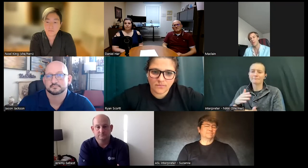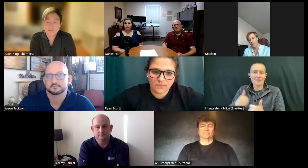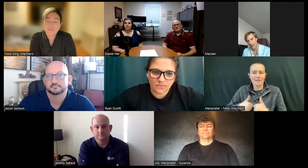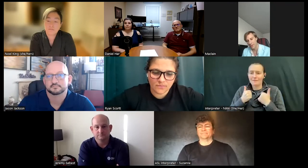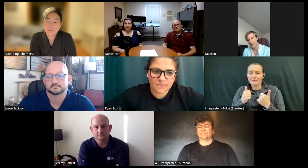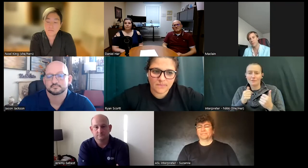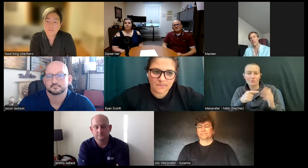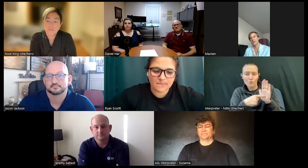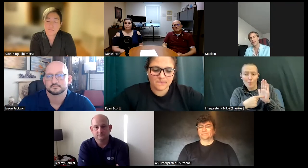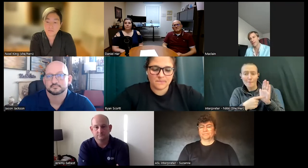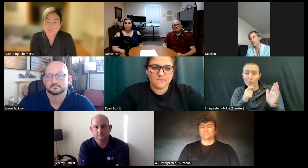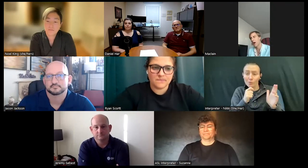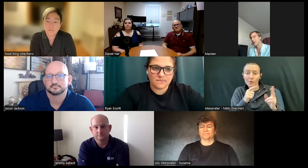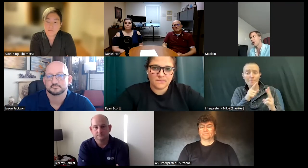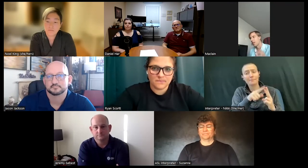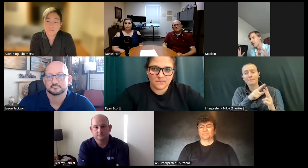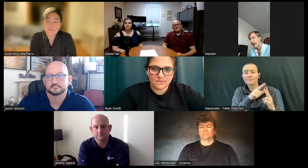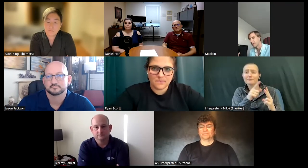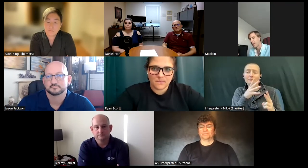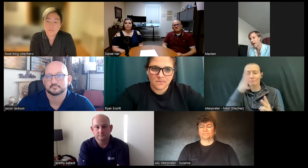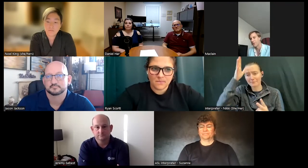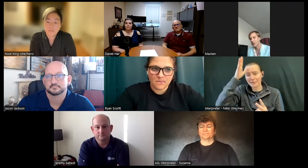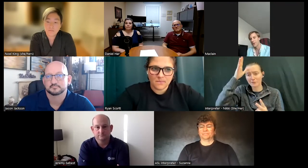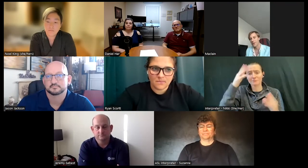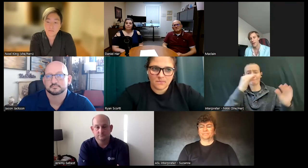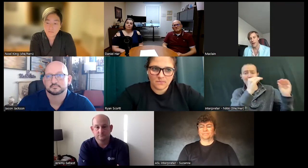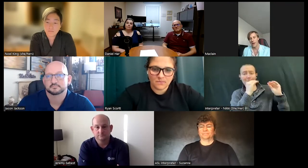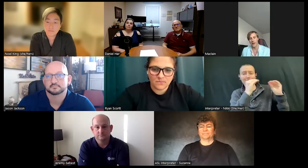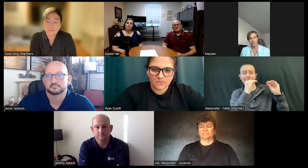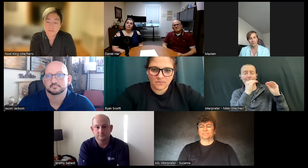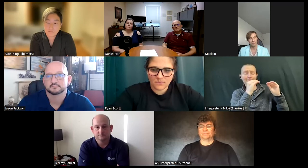definitely my parents because they've taught me a lot about